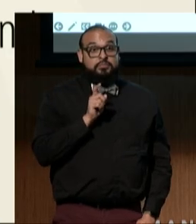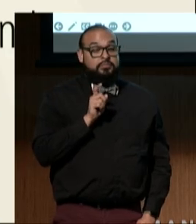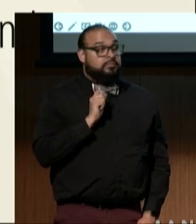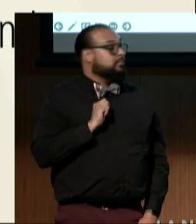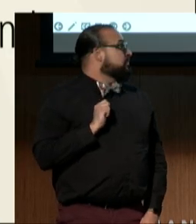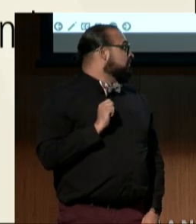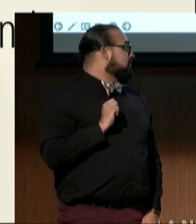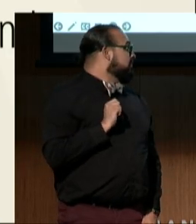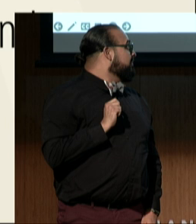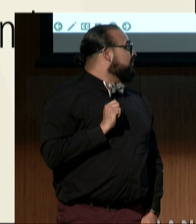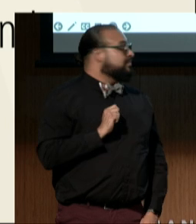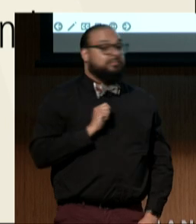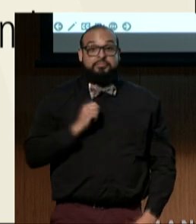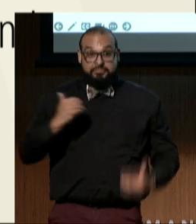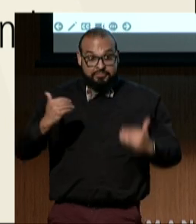Do we have captioning?